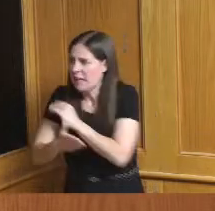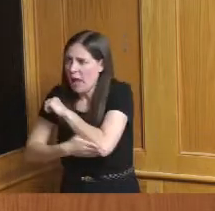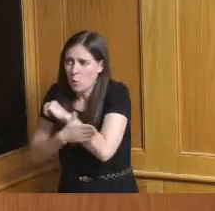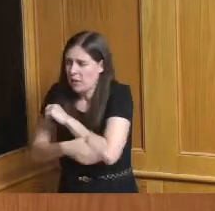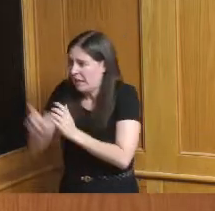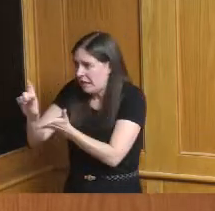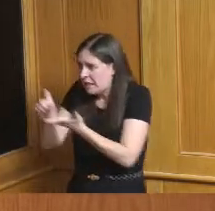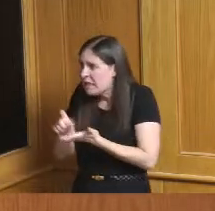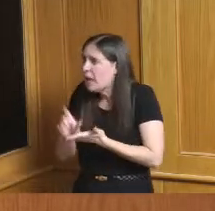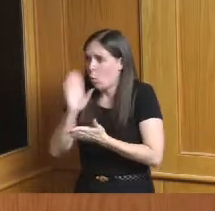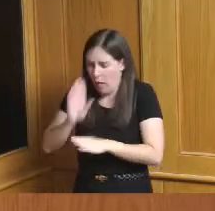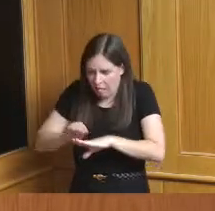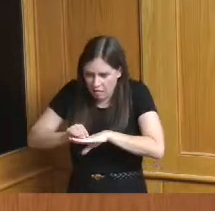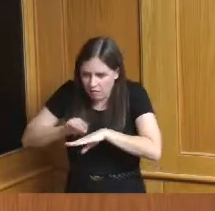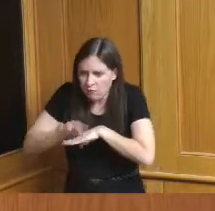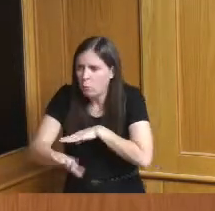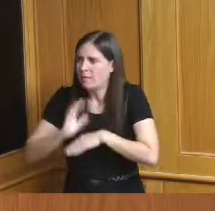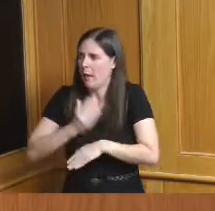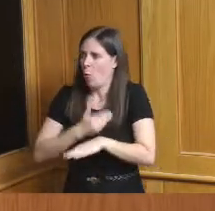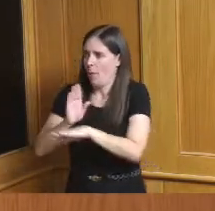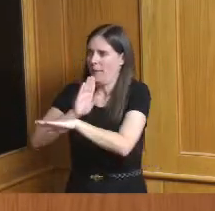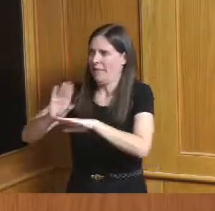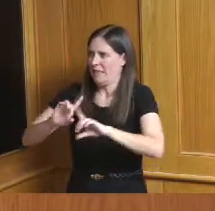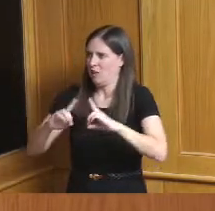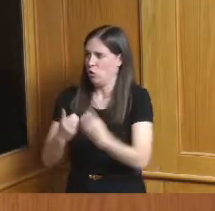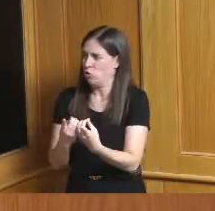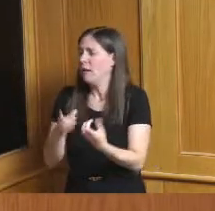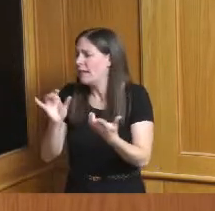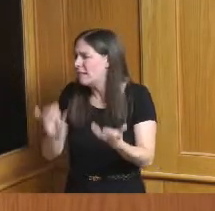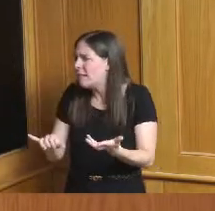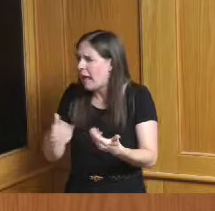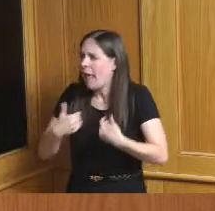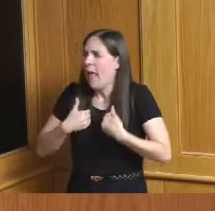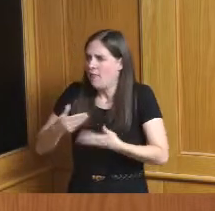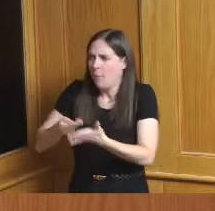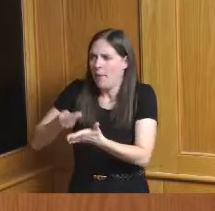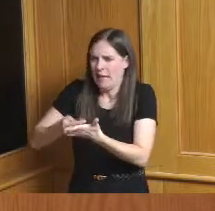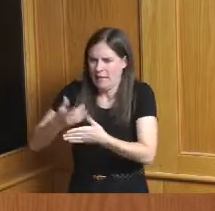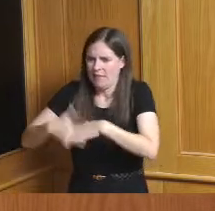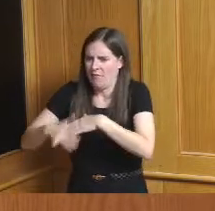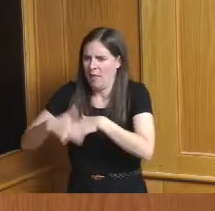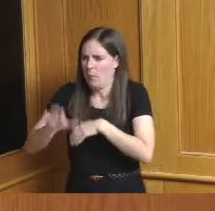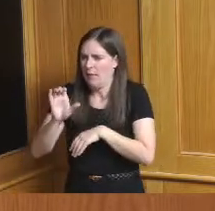in our business district our CDBG dollars do this and we just approved a round of that but we've got